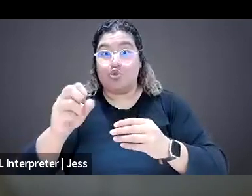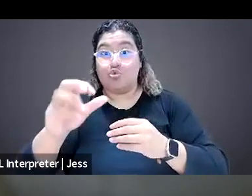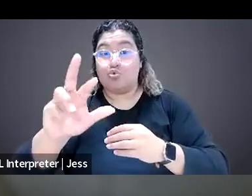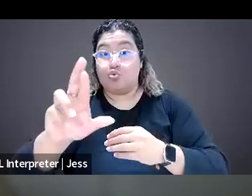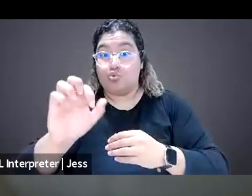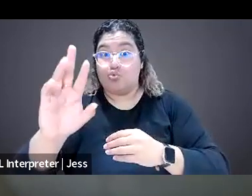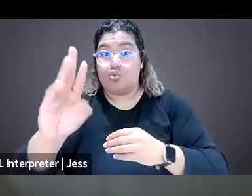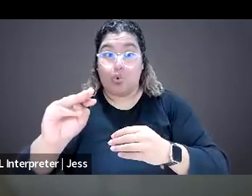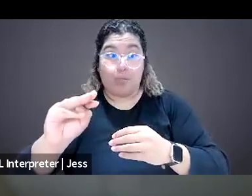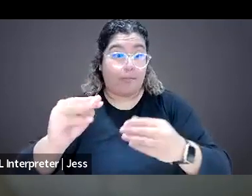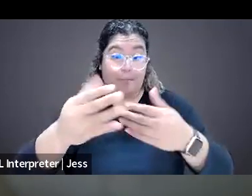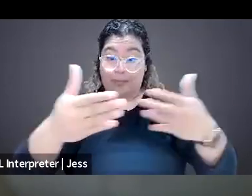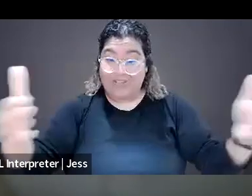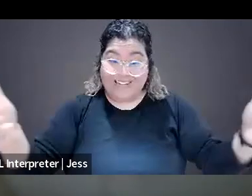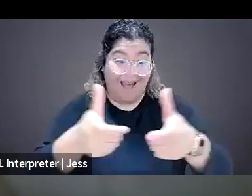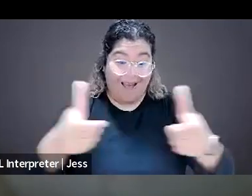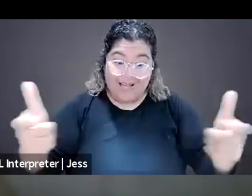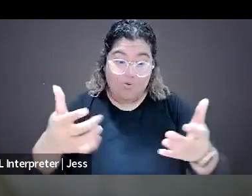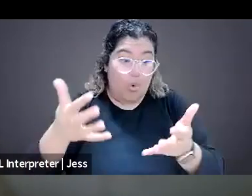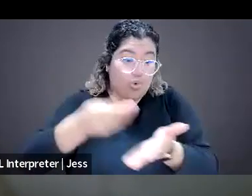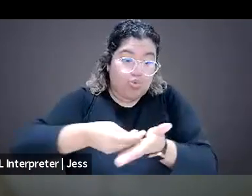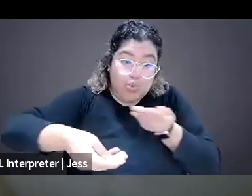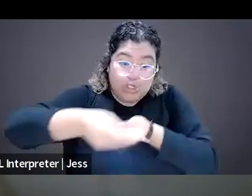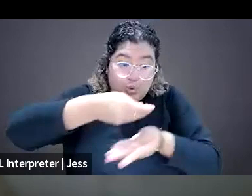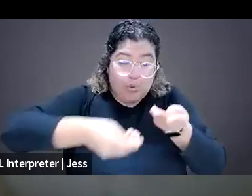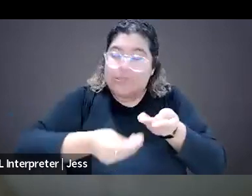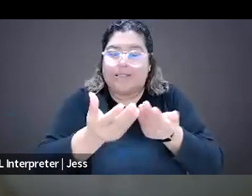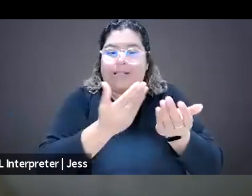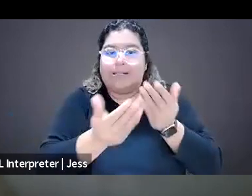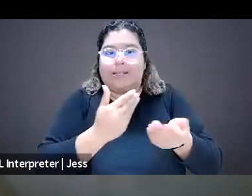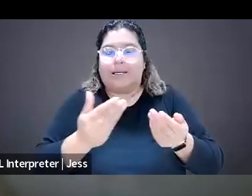there are spectrum of initiatives